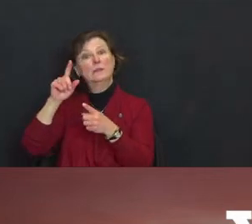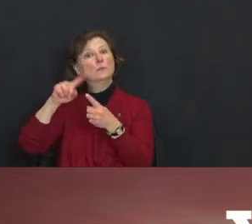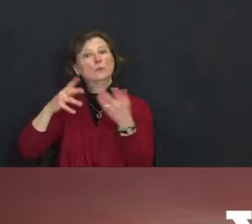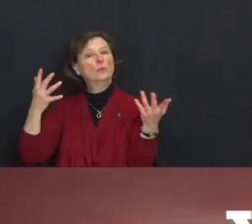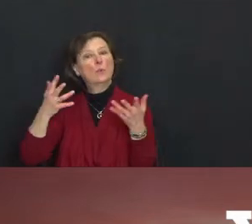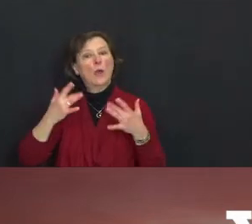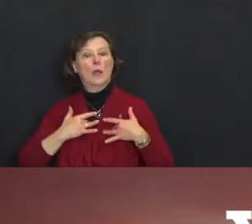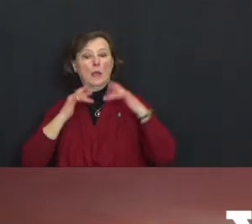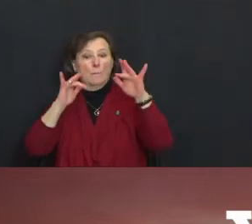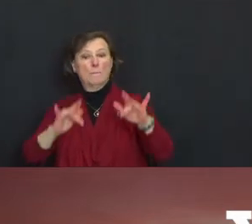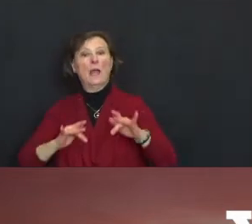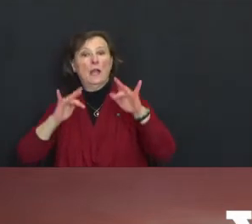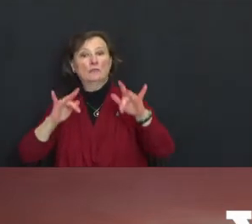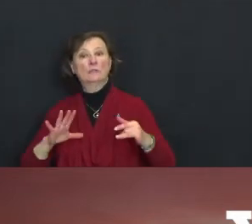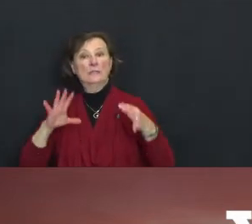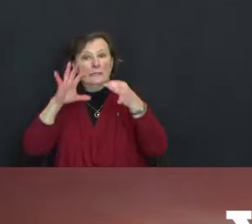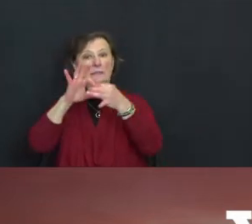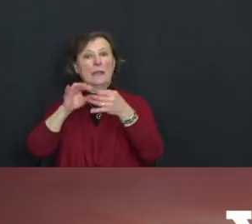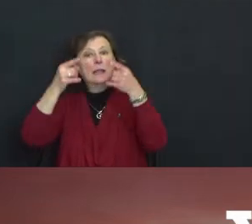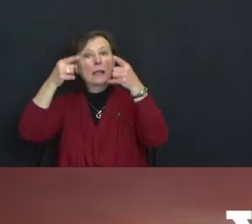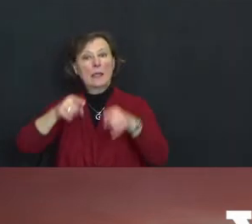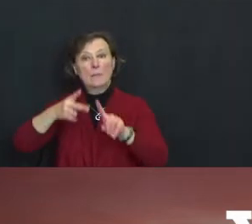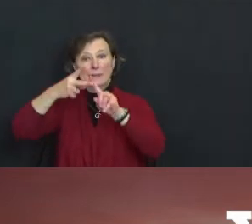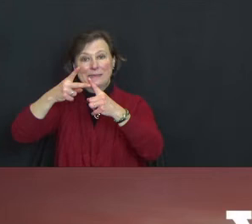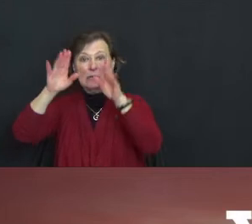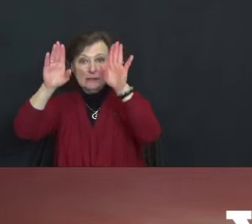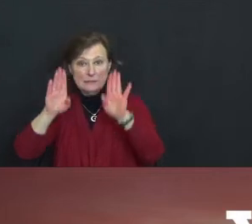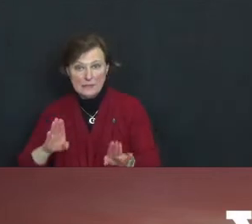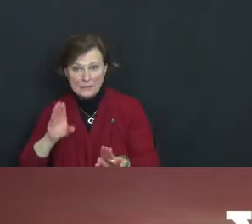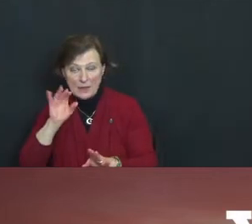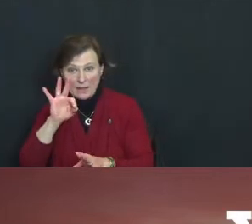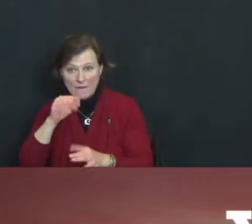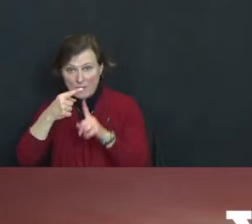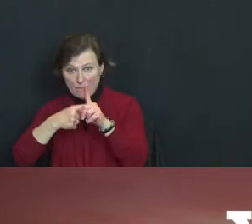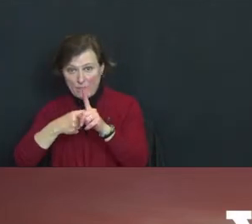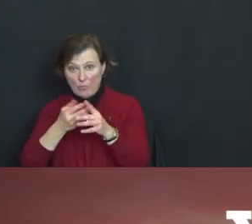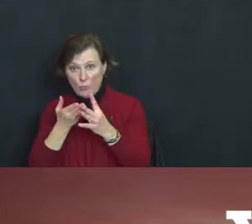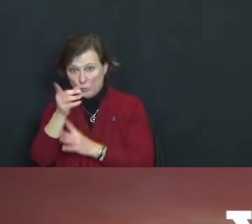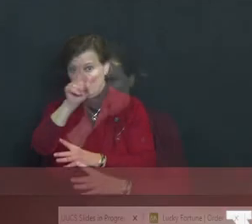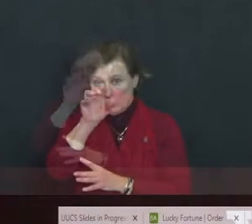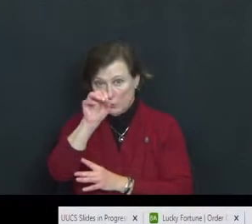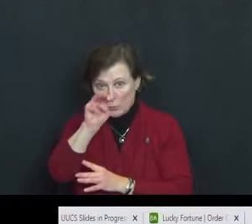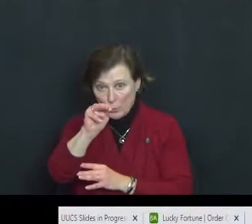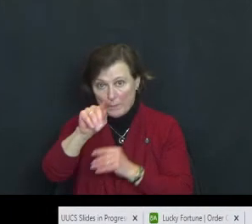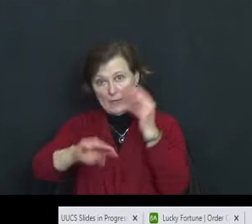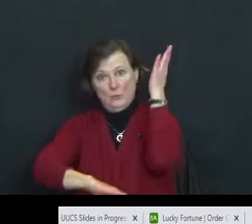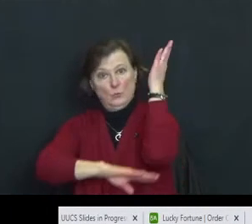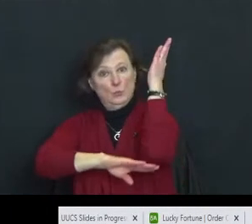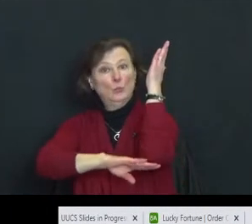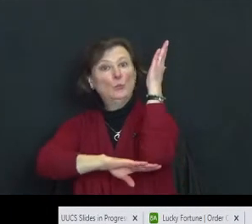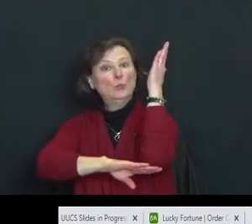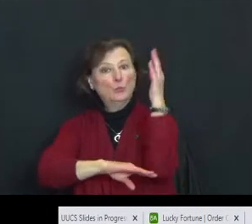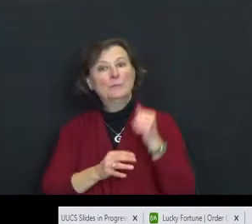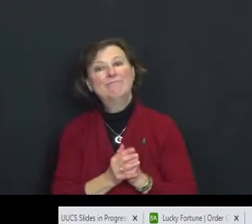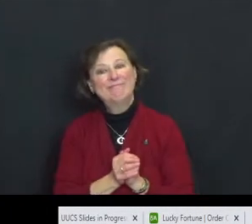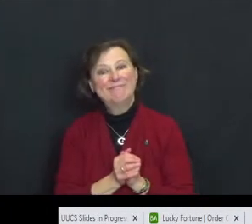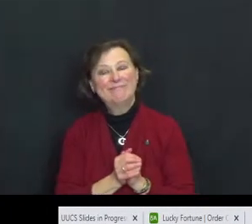It happens the second Sunday of the month via Zoom at noon.